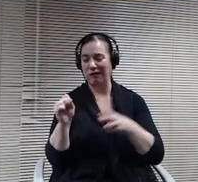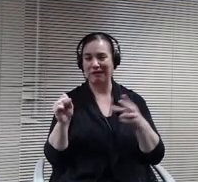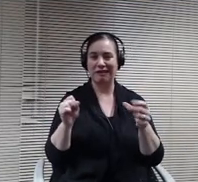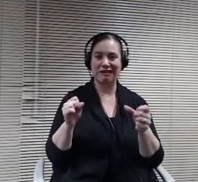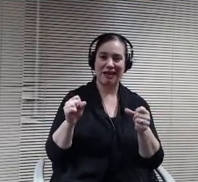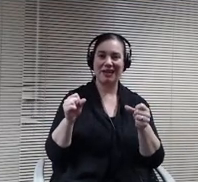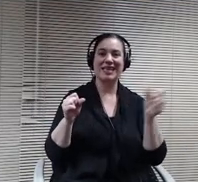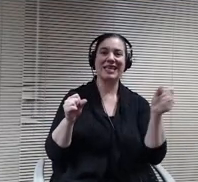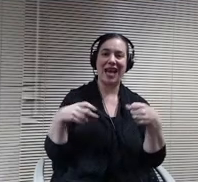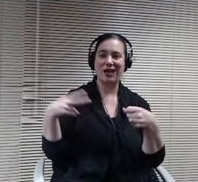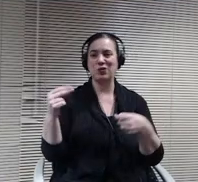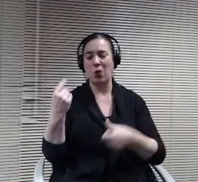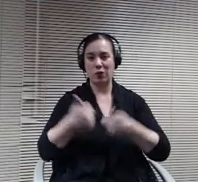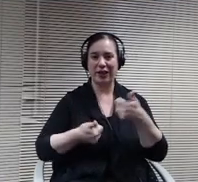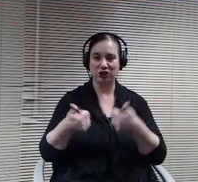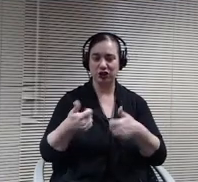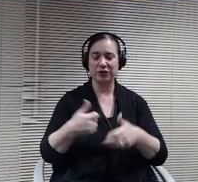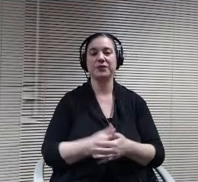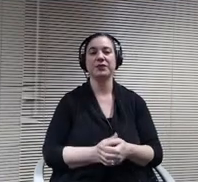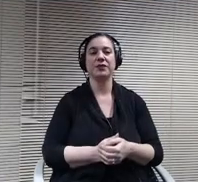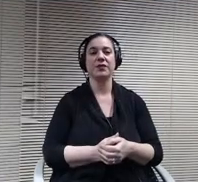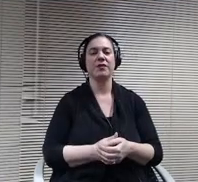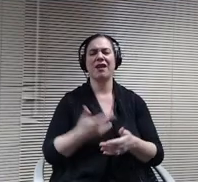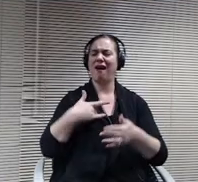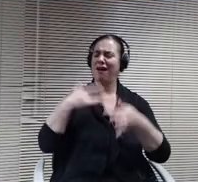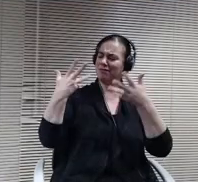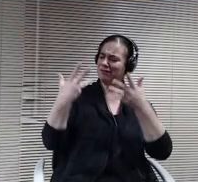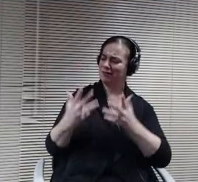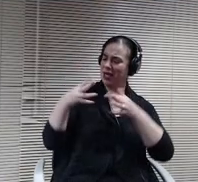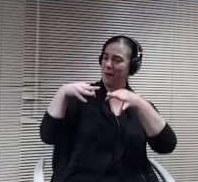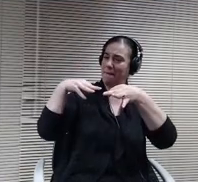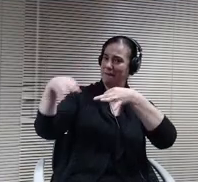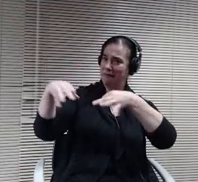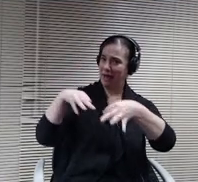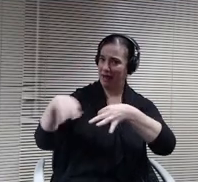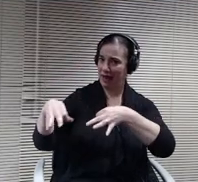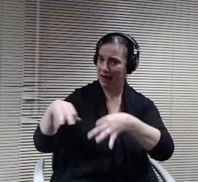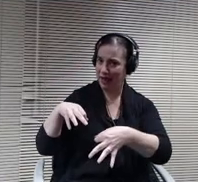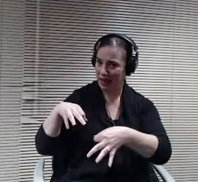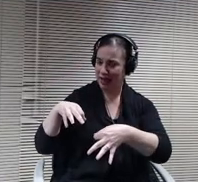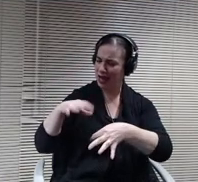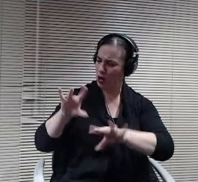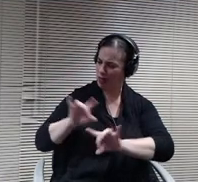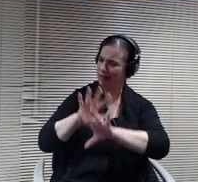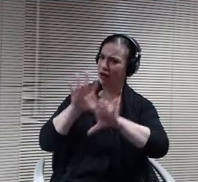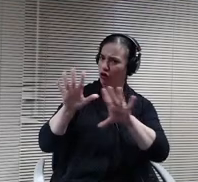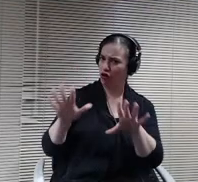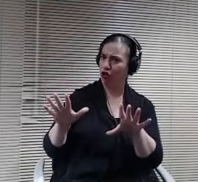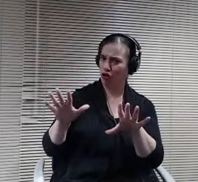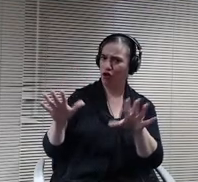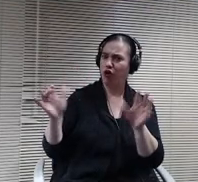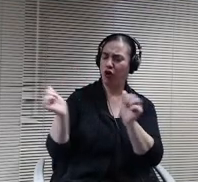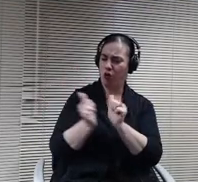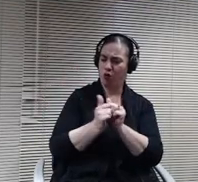to them that you know it's pretty clear that with an elementary school, 1st grade is pretty much your first